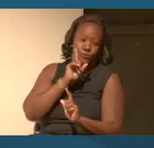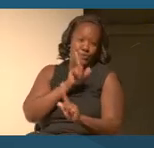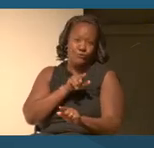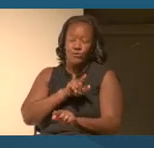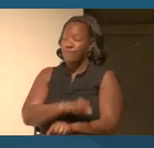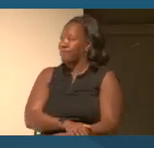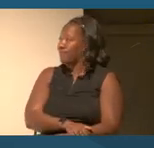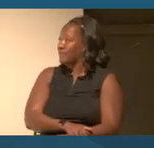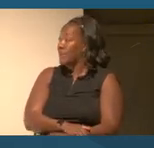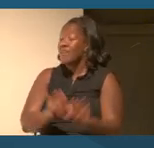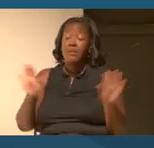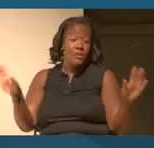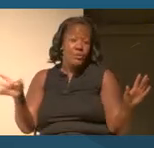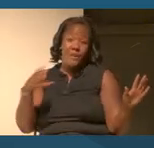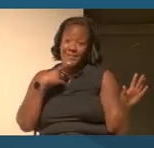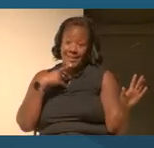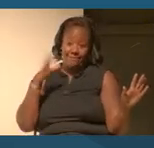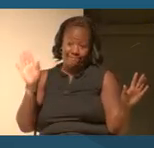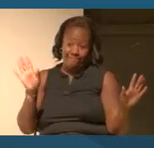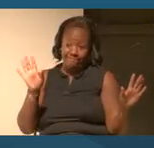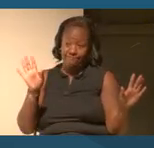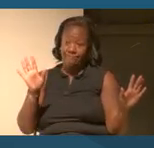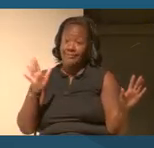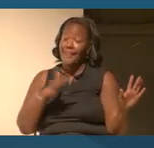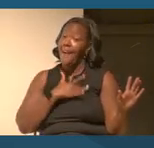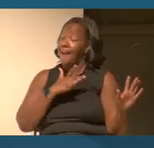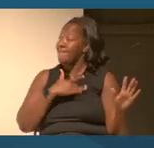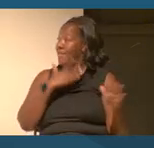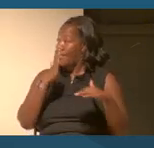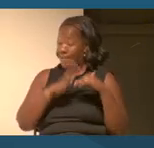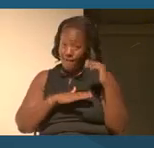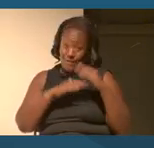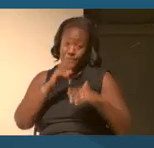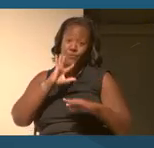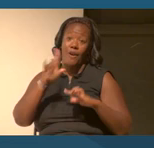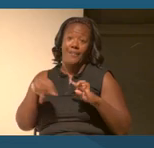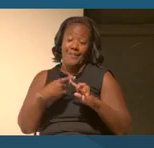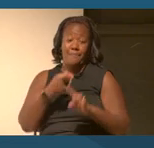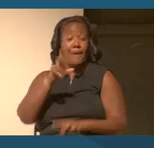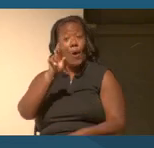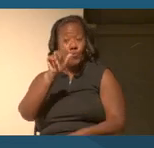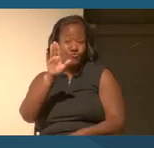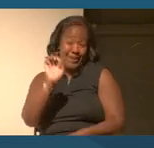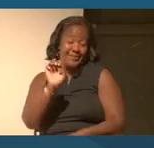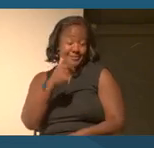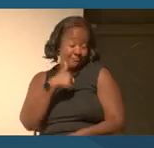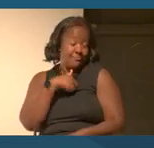So I have to say, I feel pretty comfortable talking about race. I do.